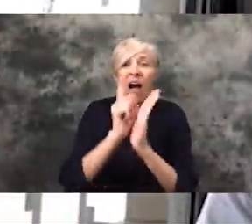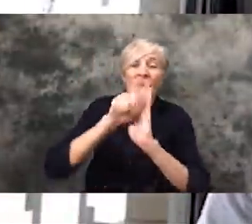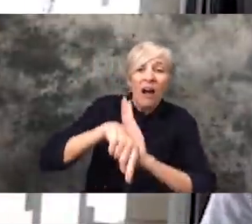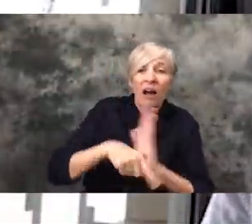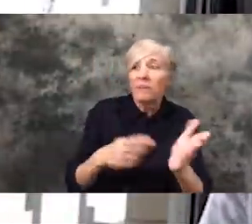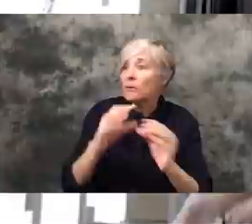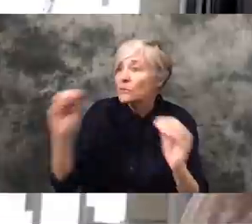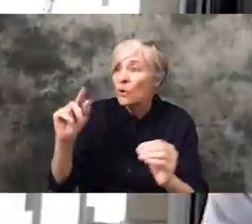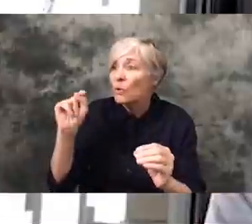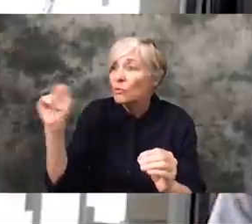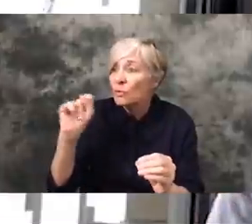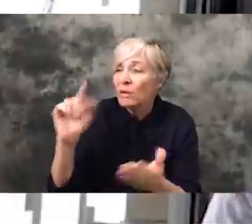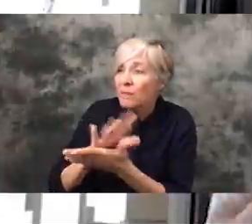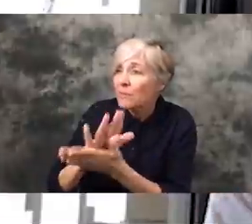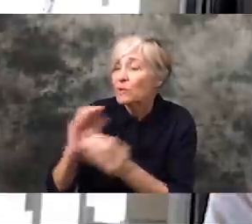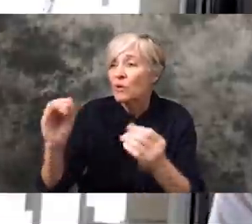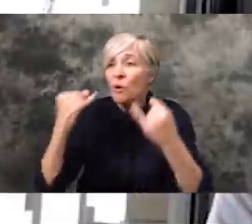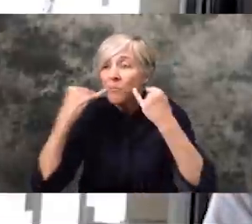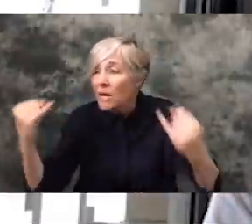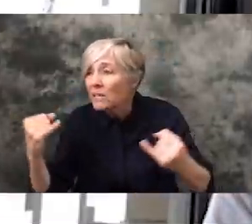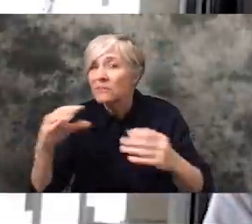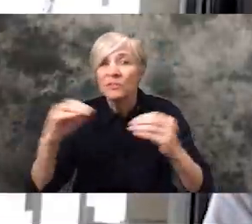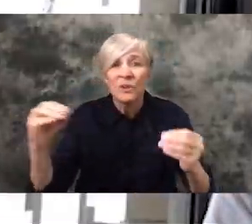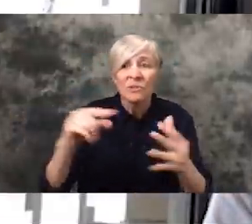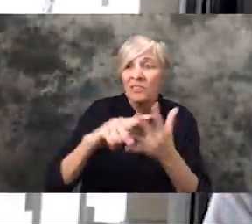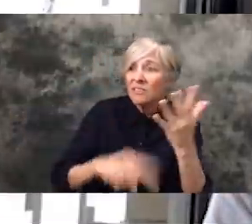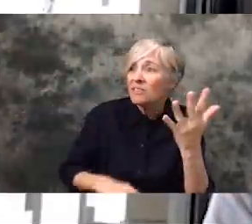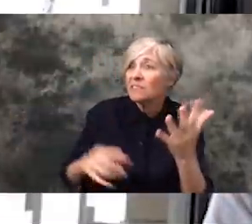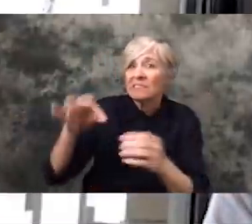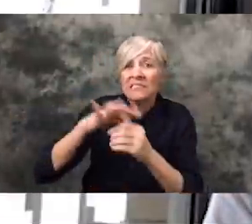no toilet paper. There's no pasta. There's no tin goods.